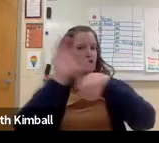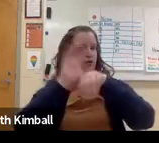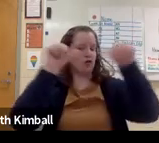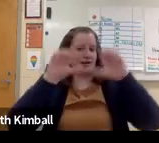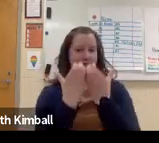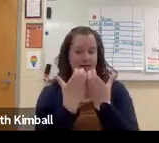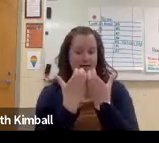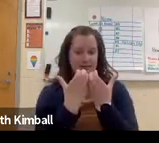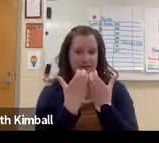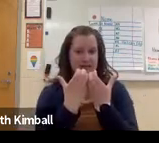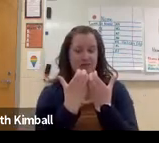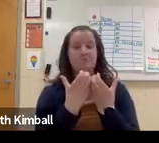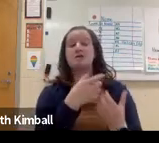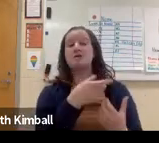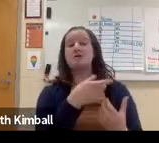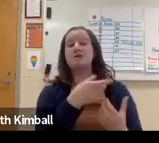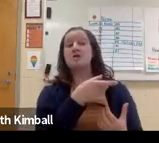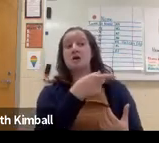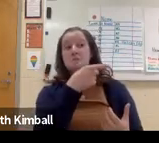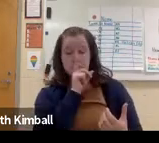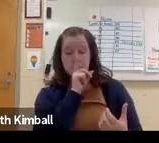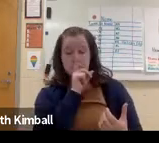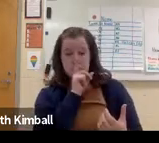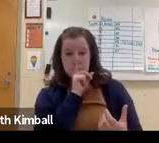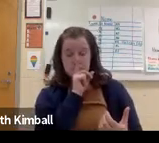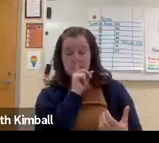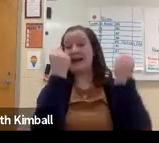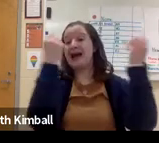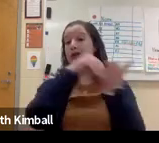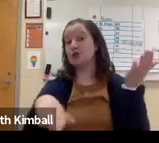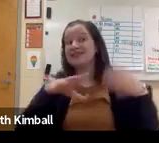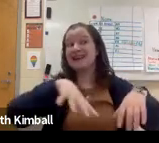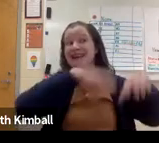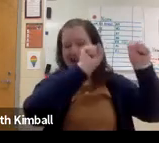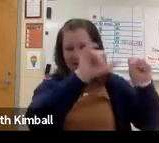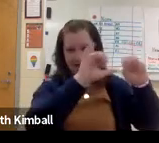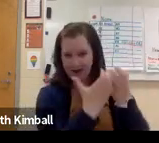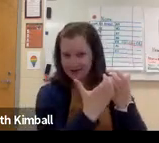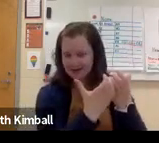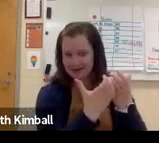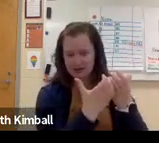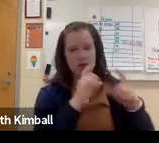And then it also shows that 72% of public high schools offer computer science classes.